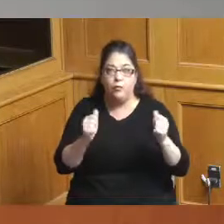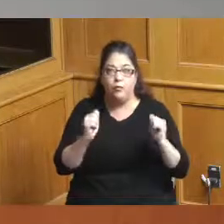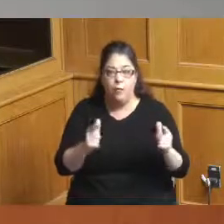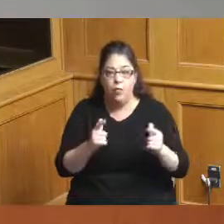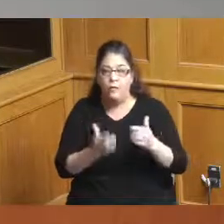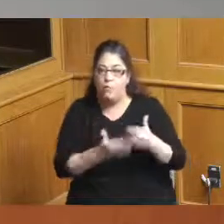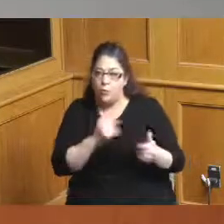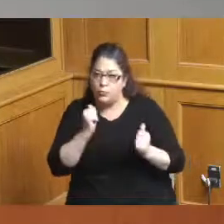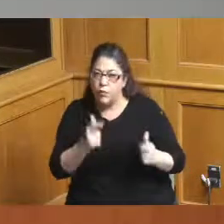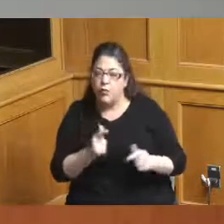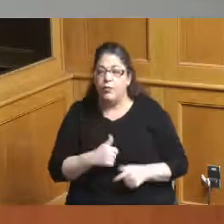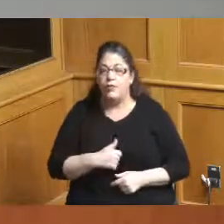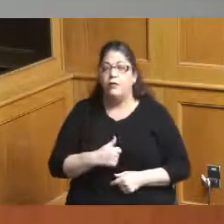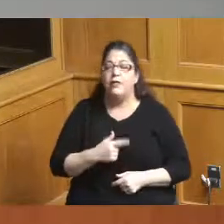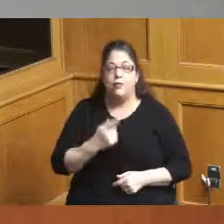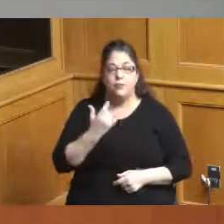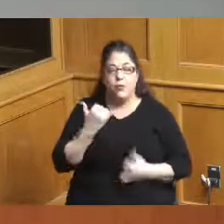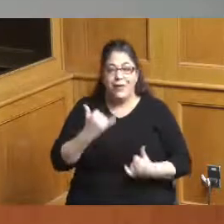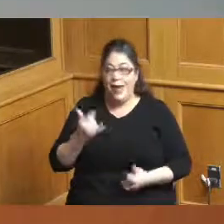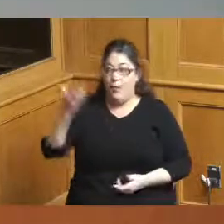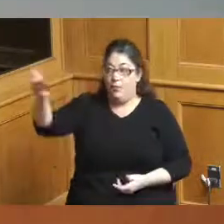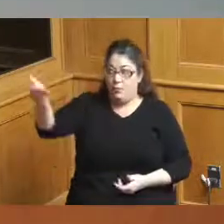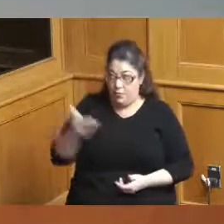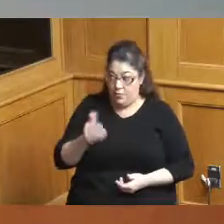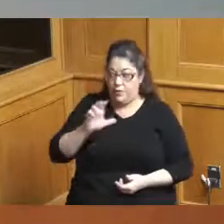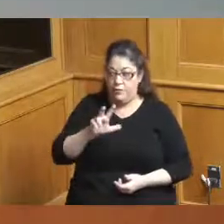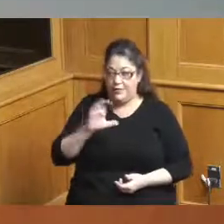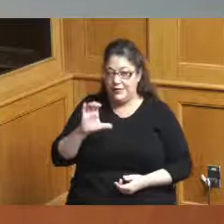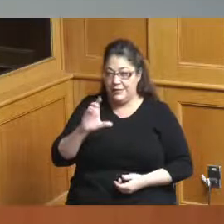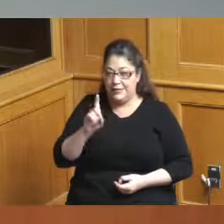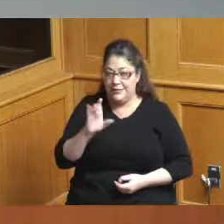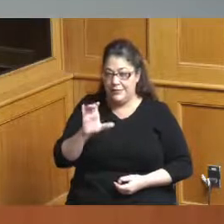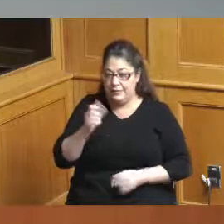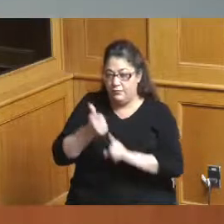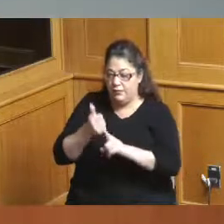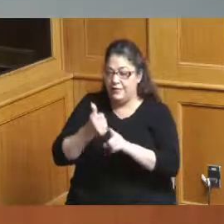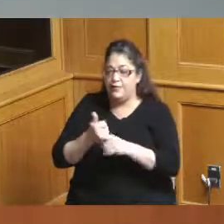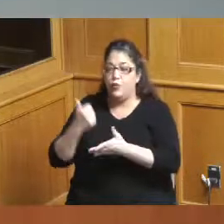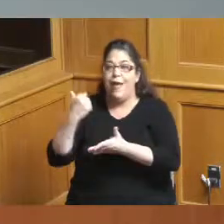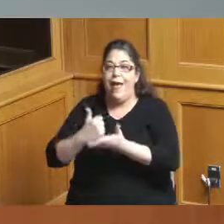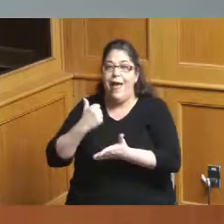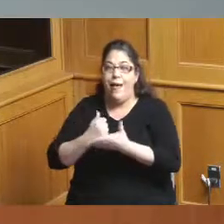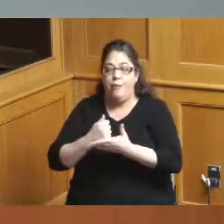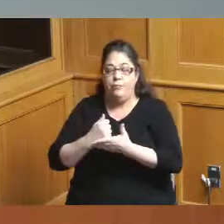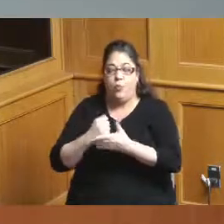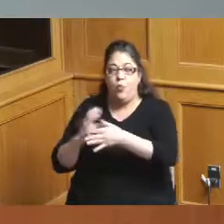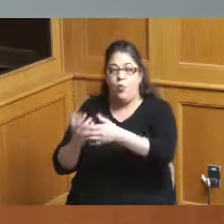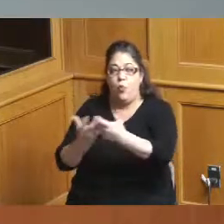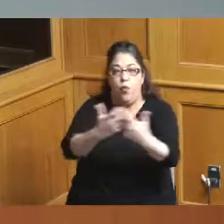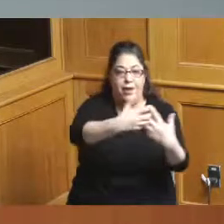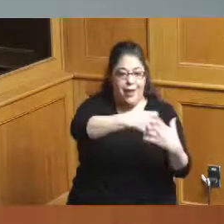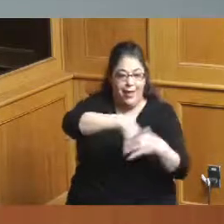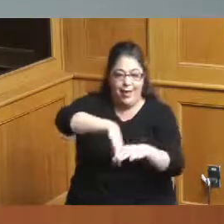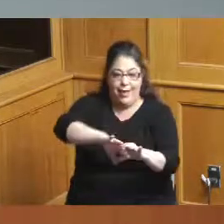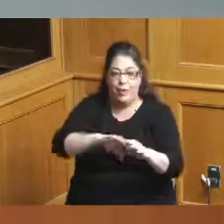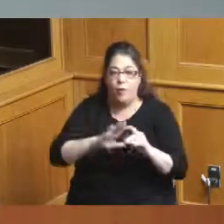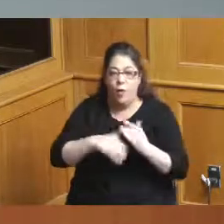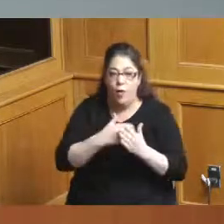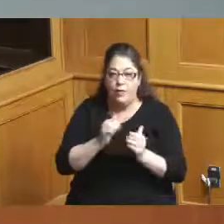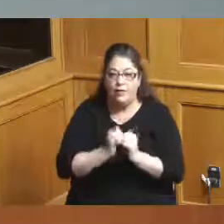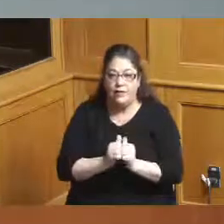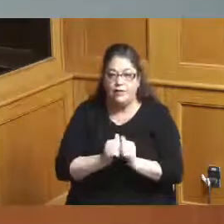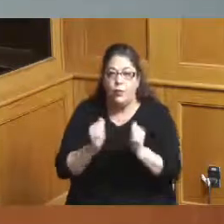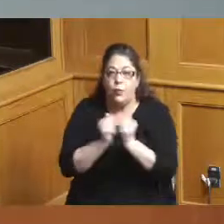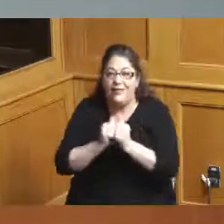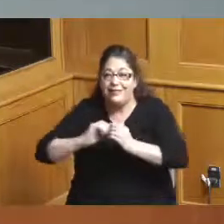bring in 3CDC to help coordinate this and in do it in coordination with the city and the county